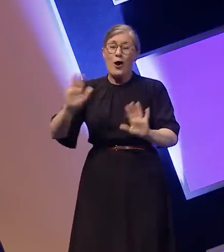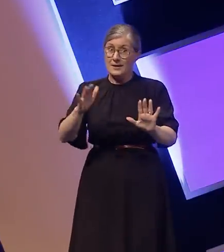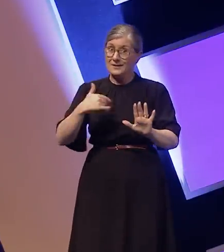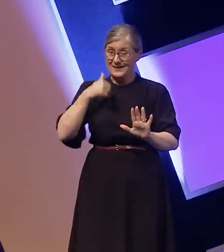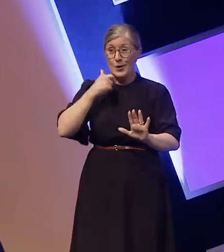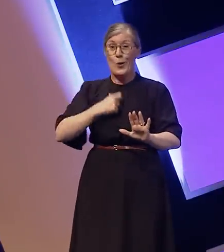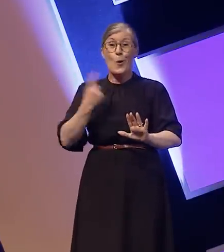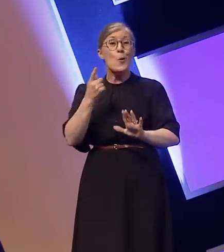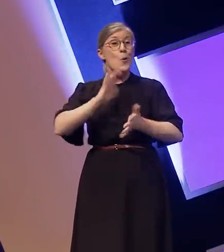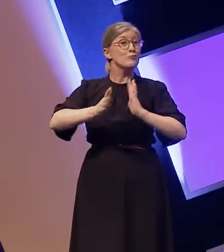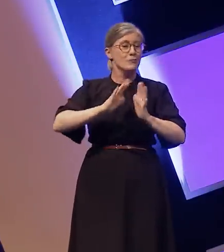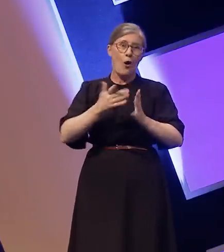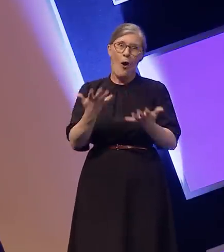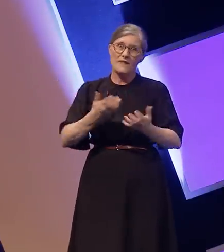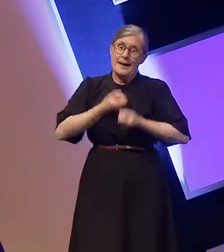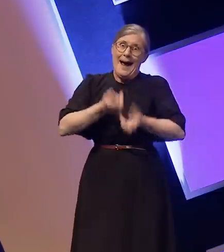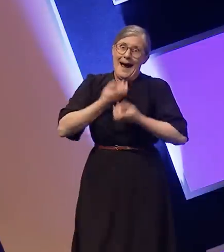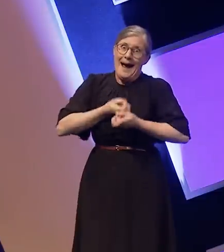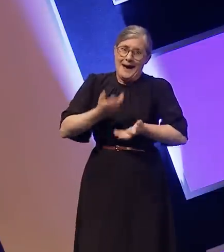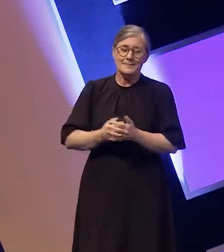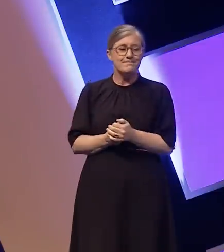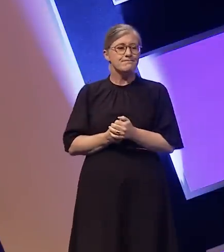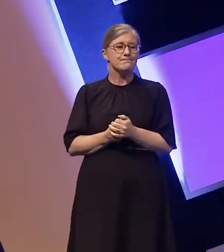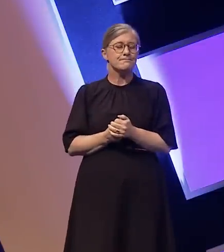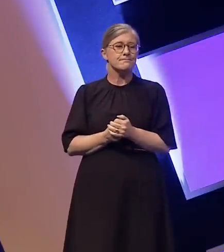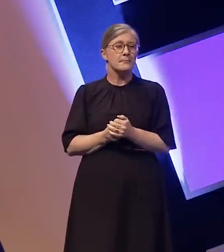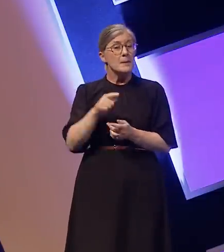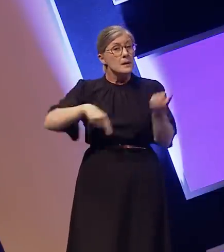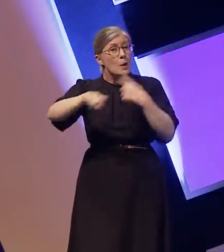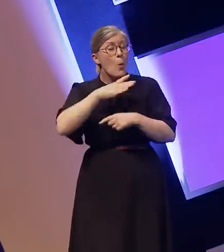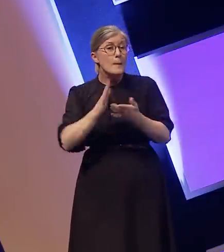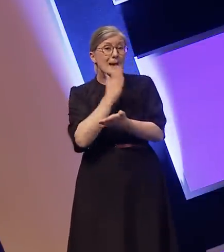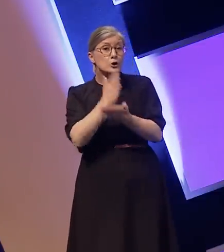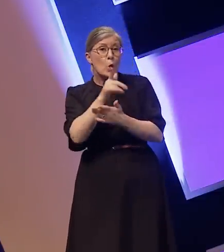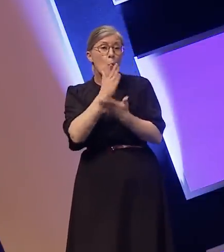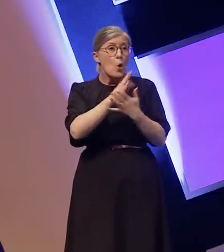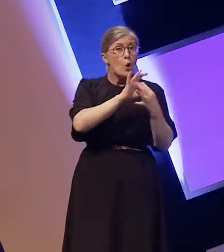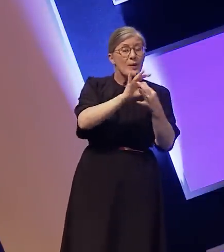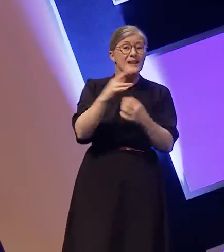to ensure effective communication when working with deaf and hearing actors you will either need